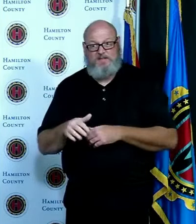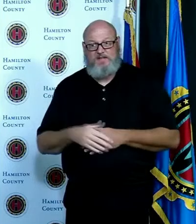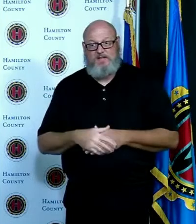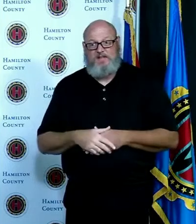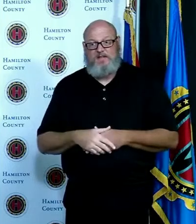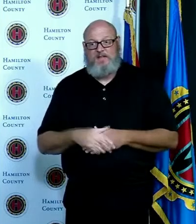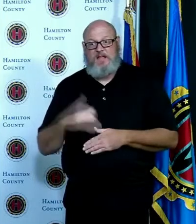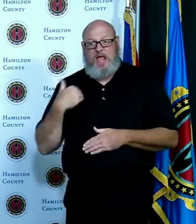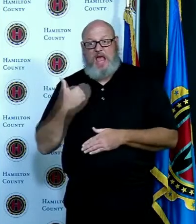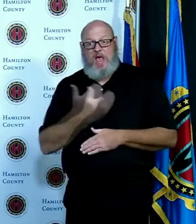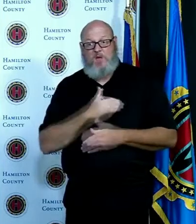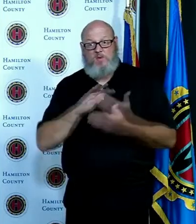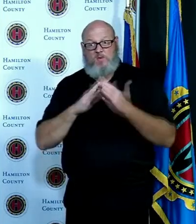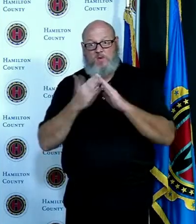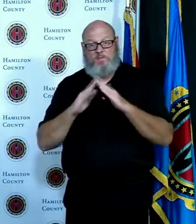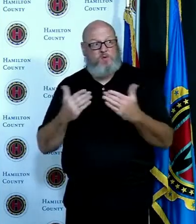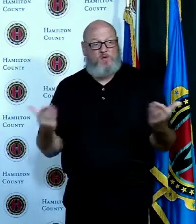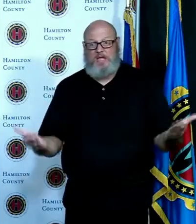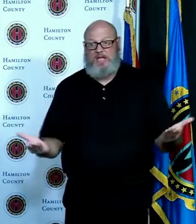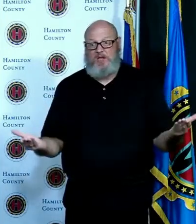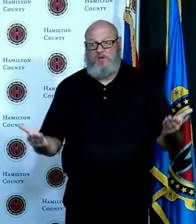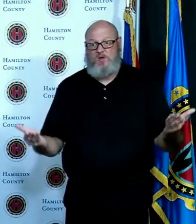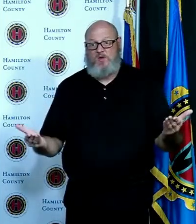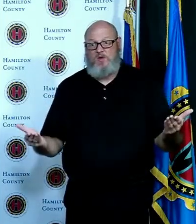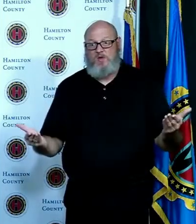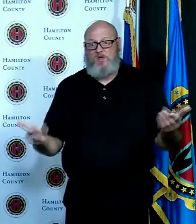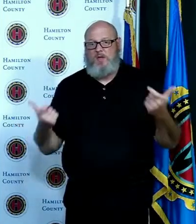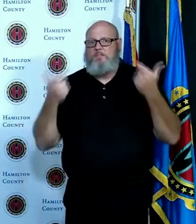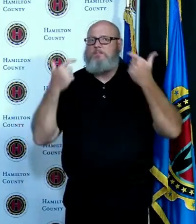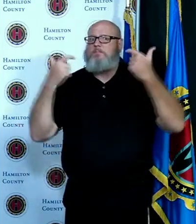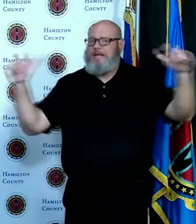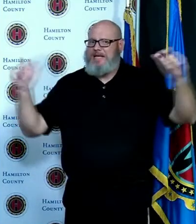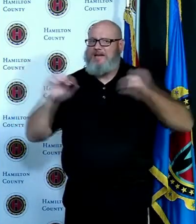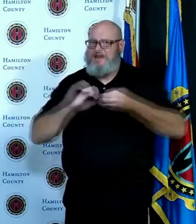really it's time once again to refocus our energies and to really work together as a team to